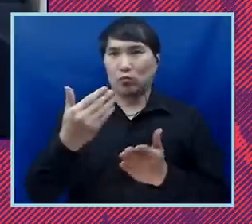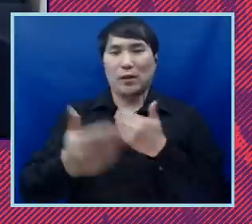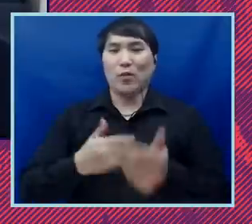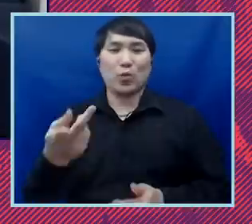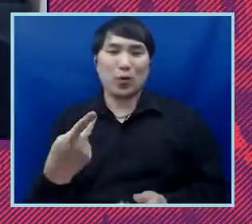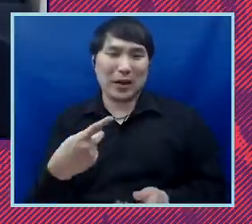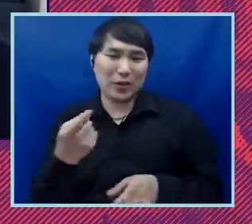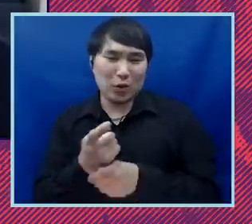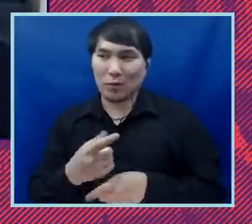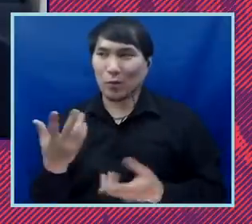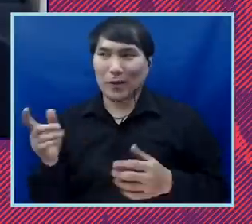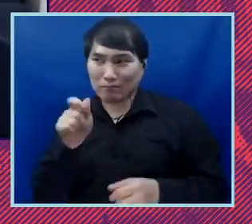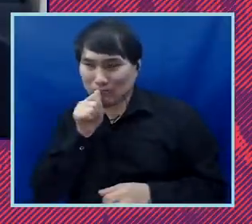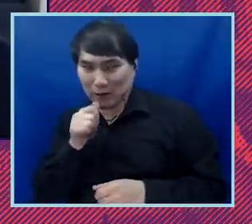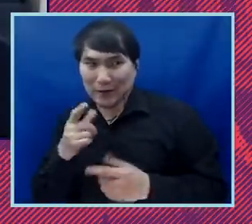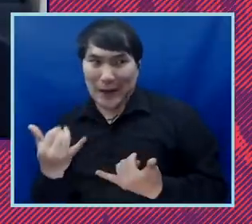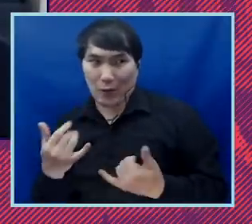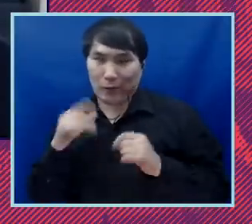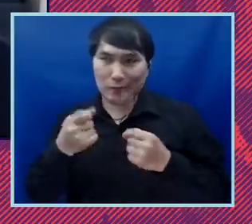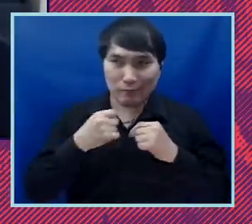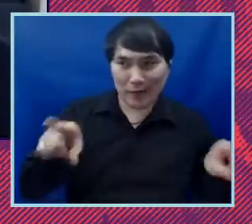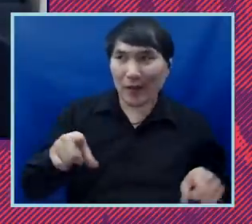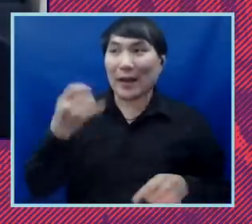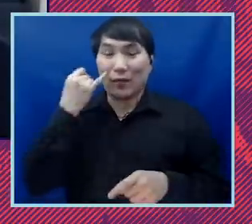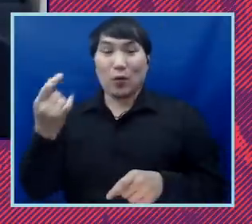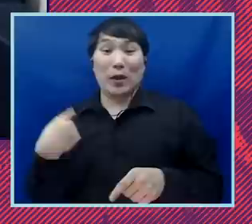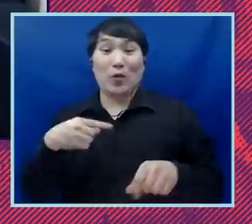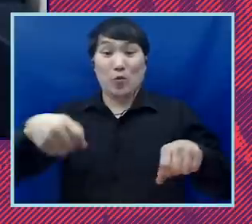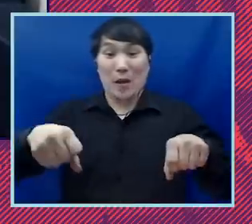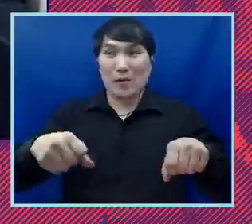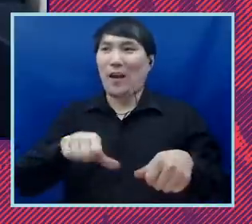privately. We have the joke that one of us rides a motorcycle, the other one rides sidecar, and we